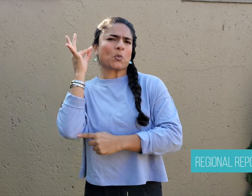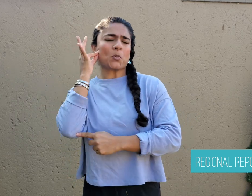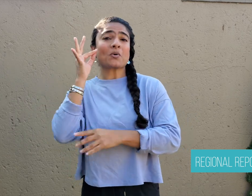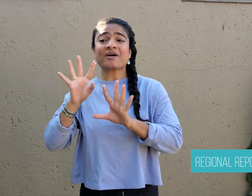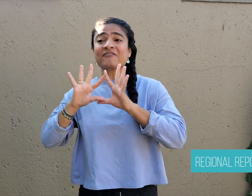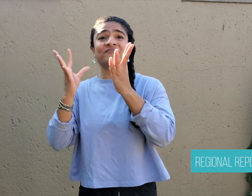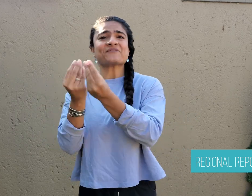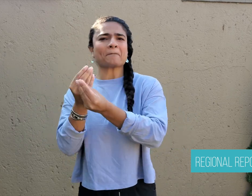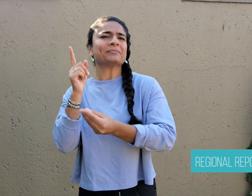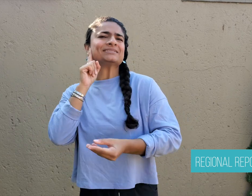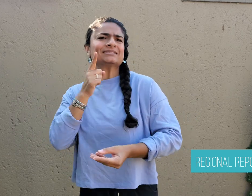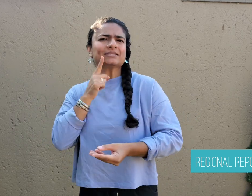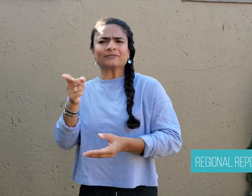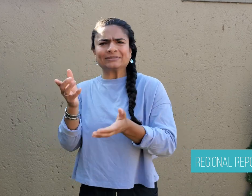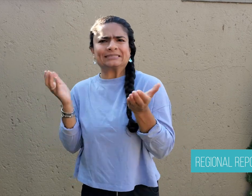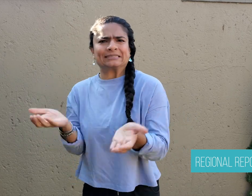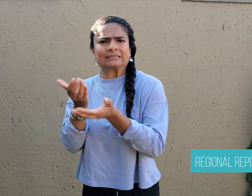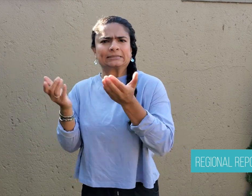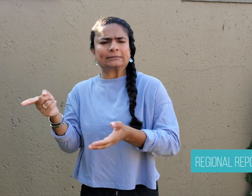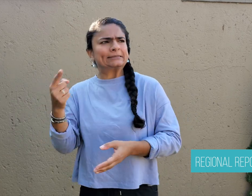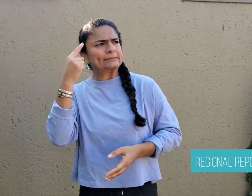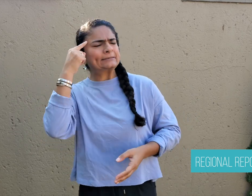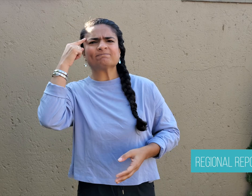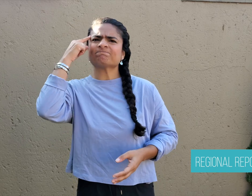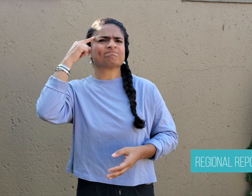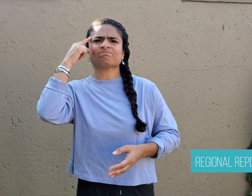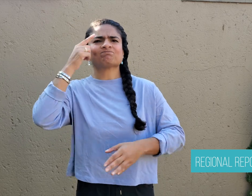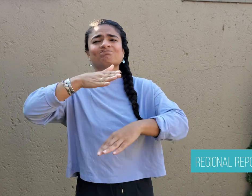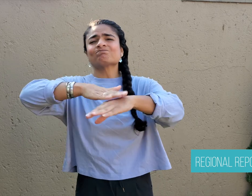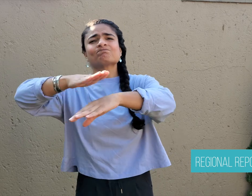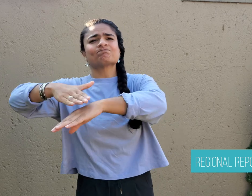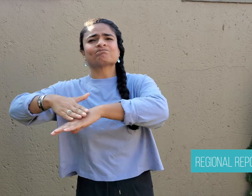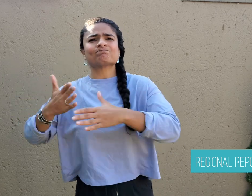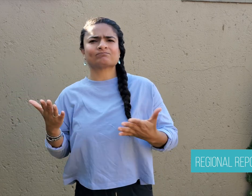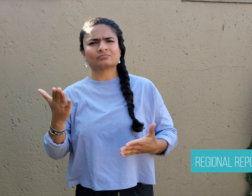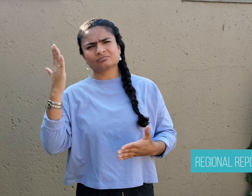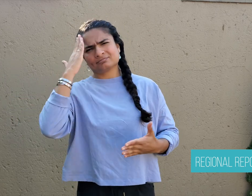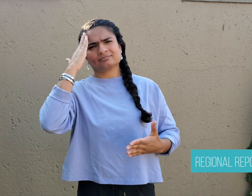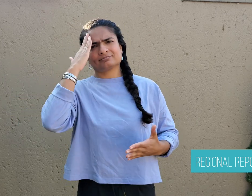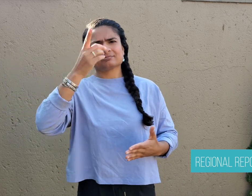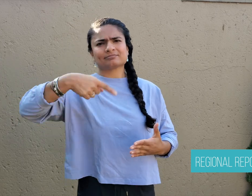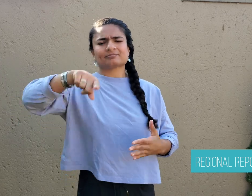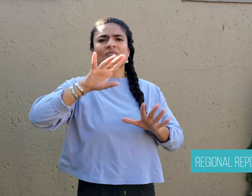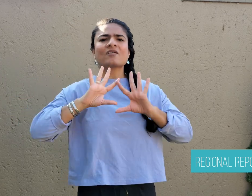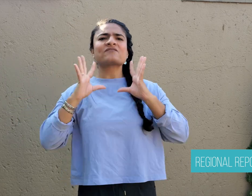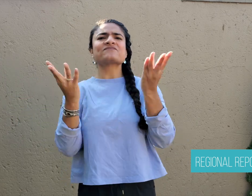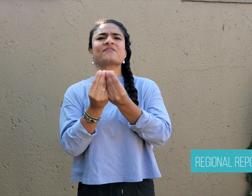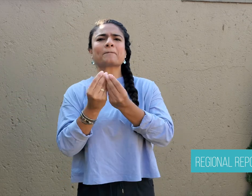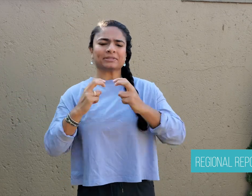becoming “Deaf-friendly”. A hearing person who has a Deaf family